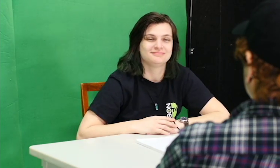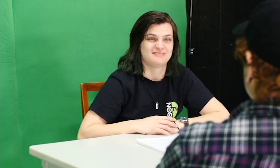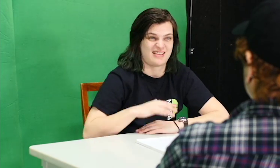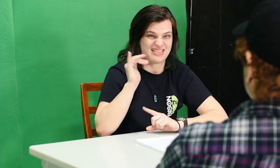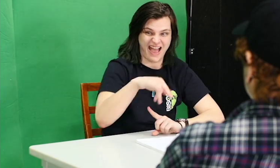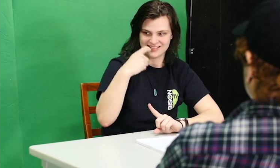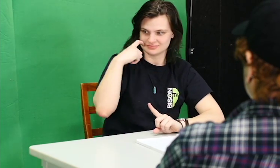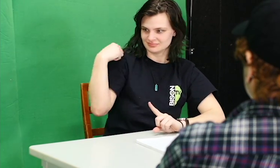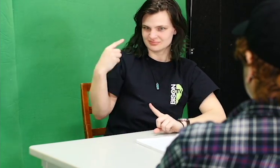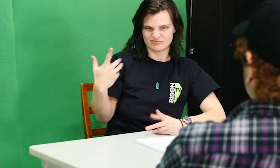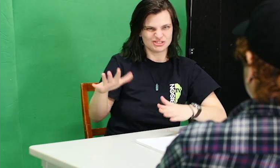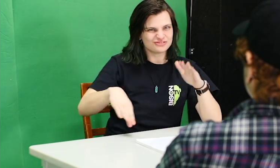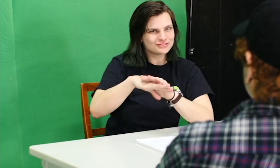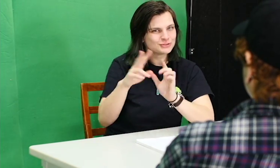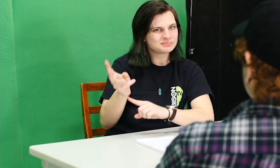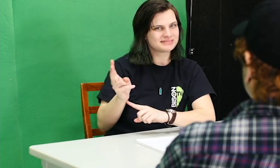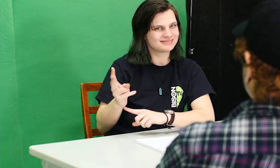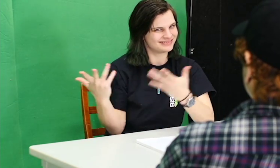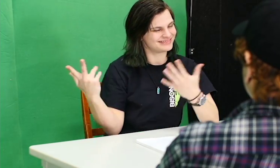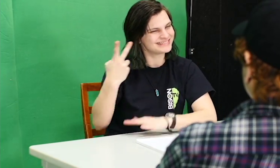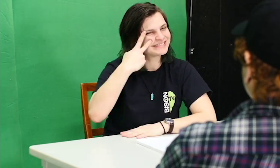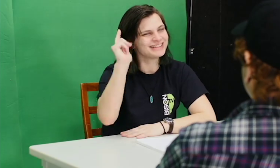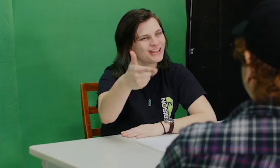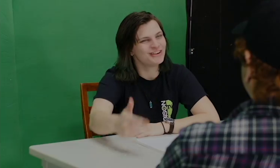All of this is under two minutes! See you later.